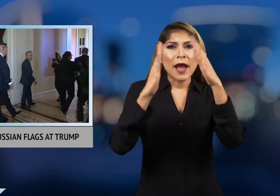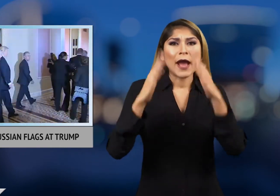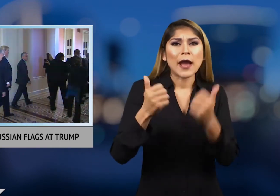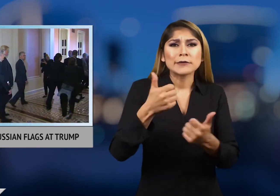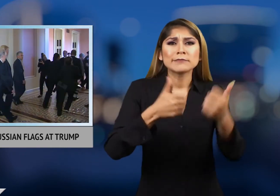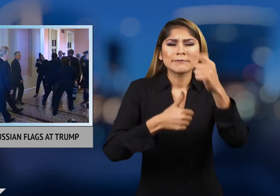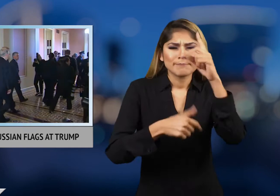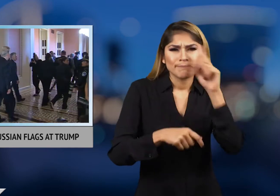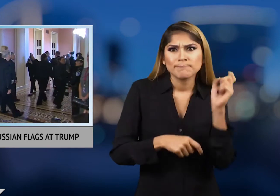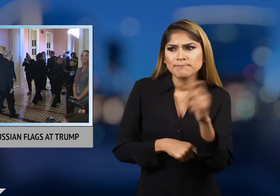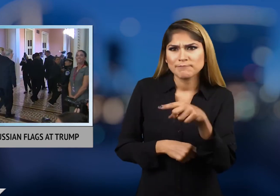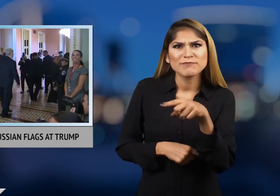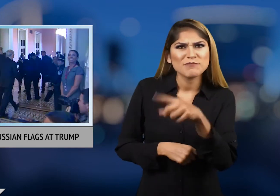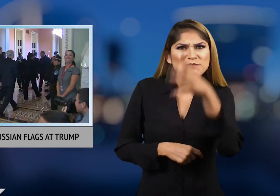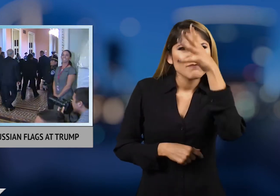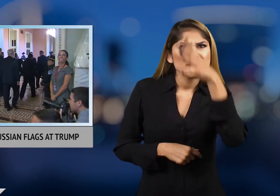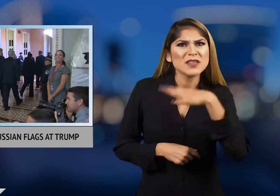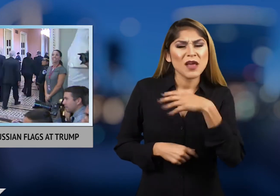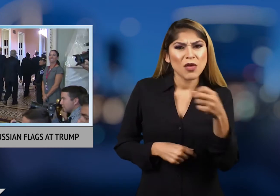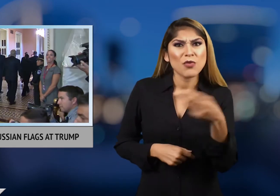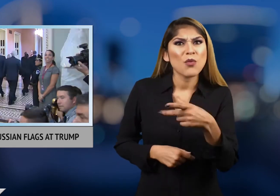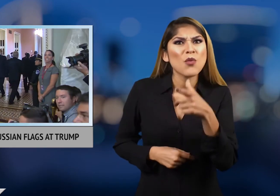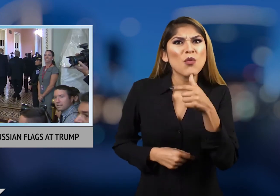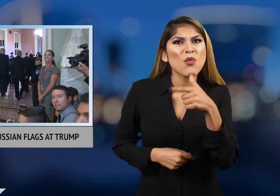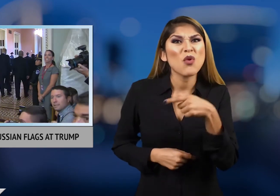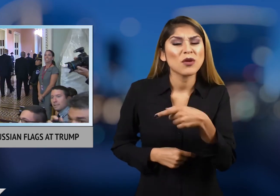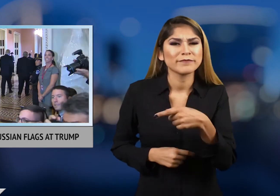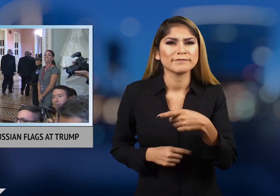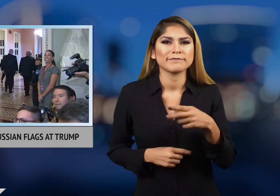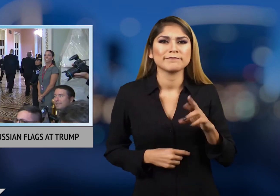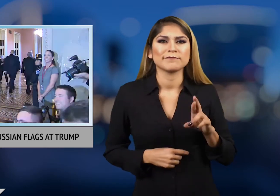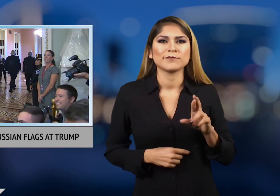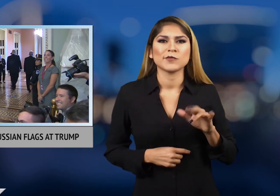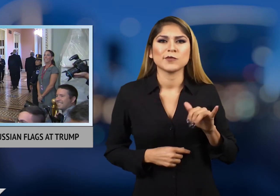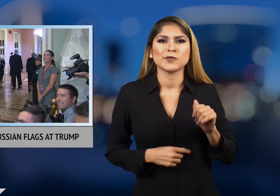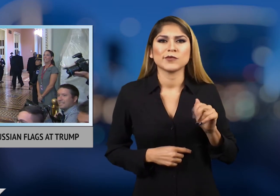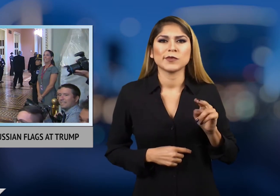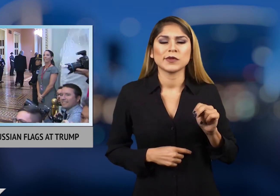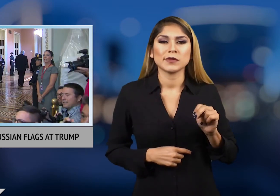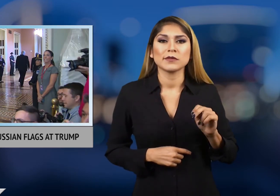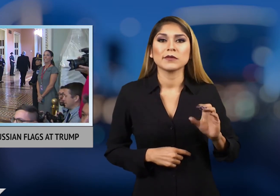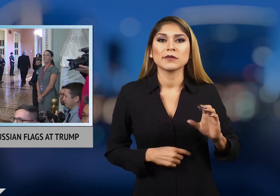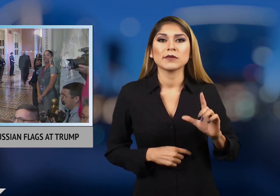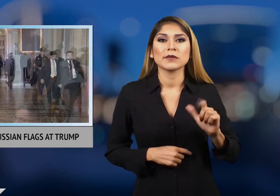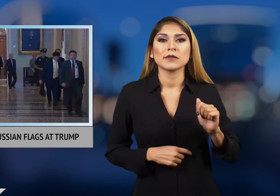identified the man as Ryan Clayton.